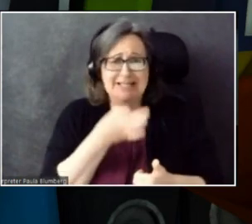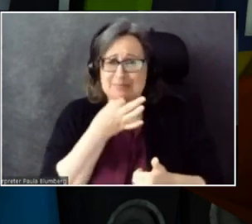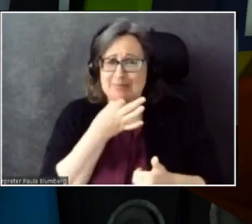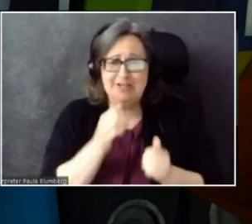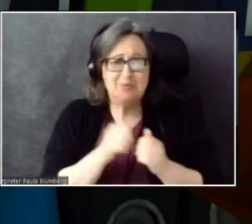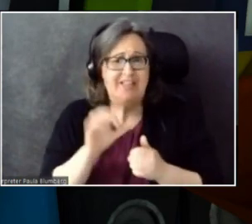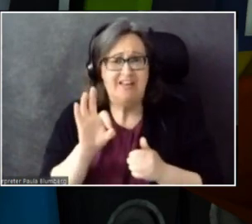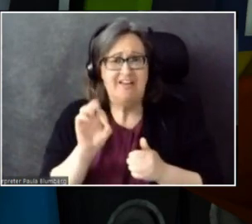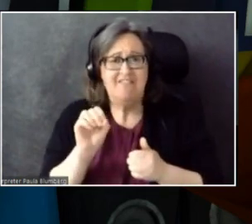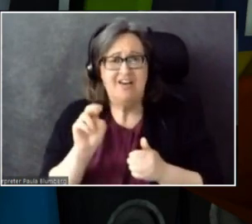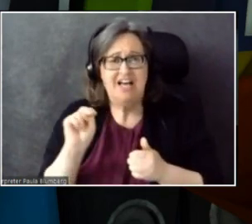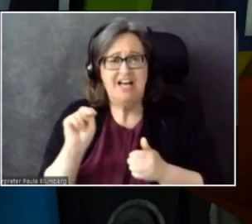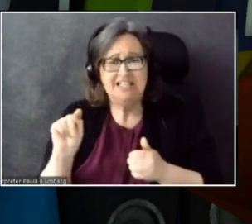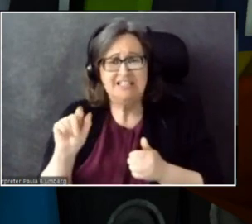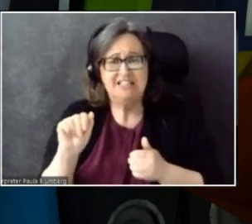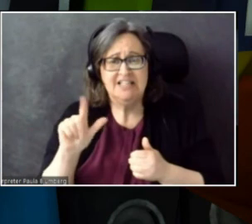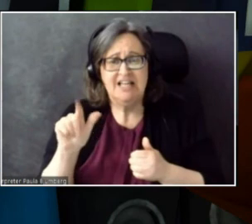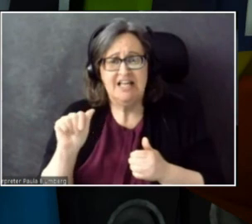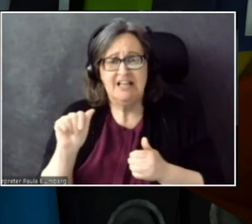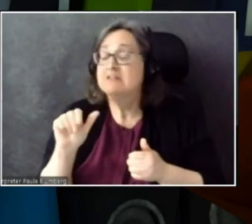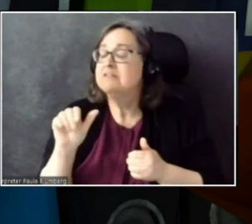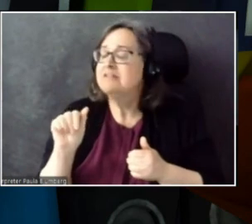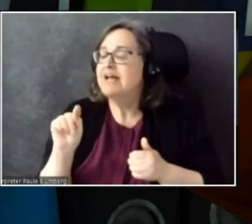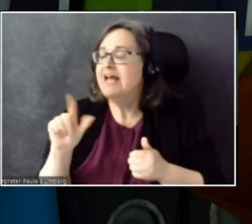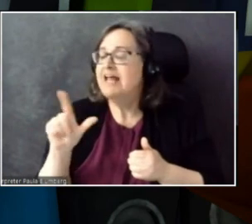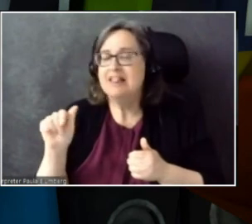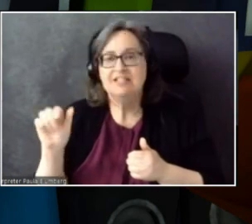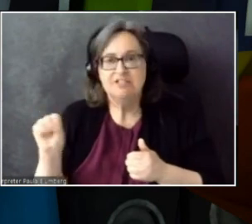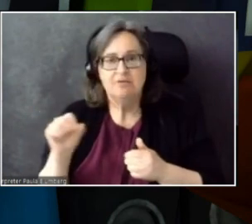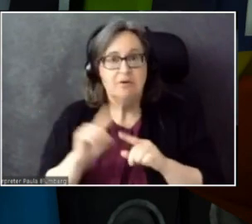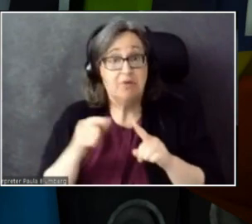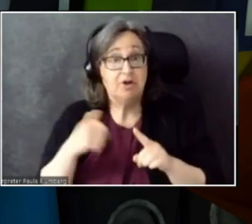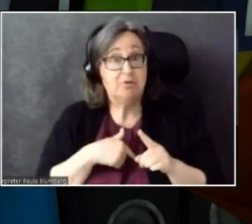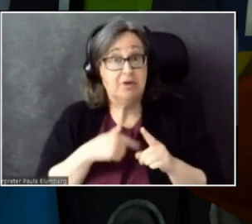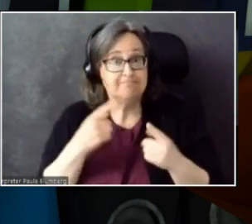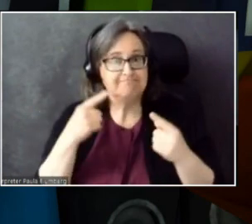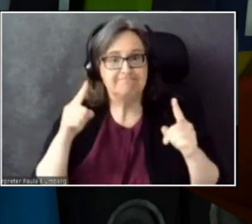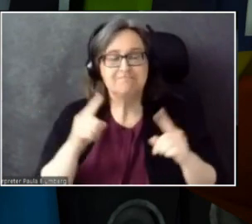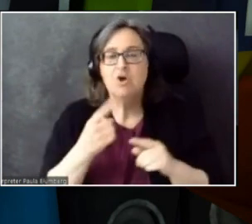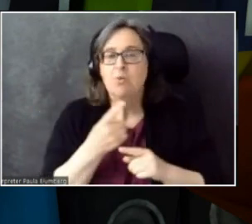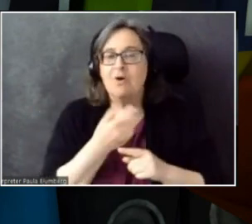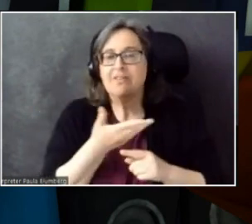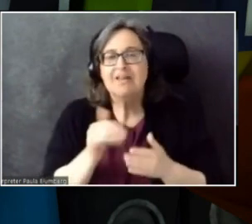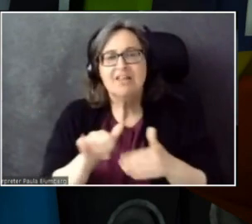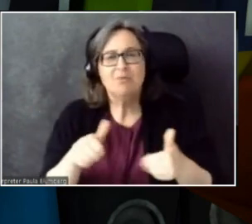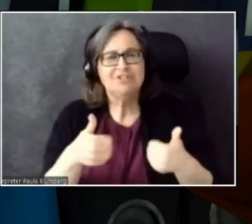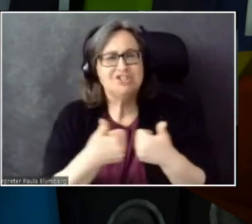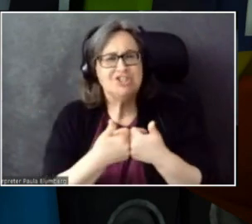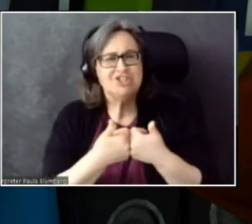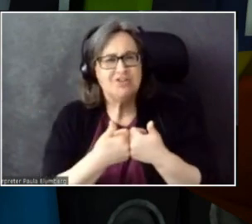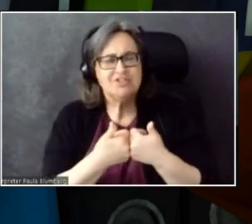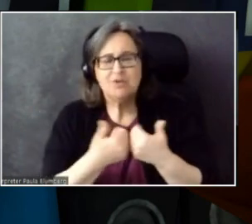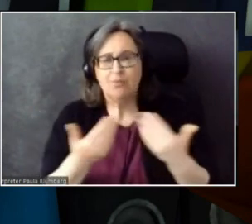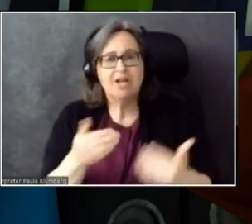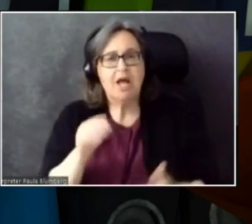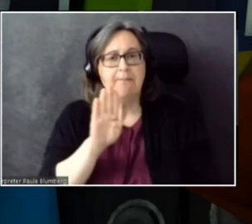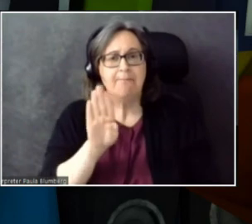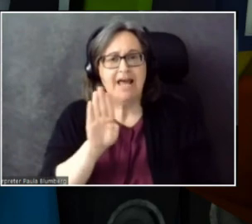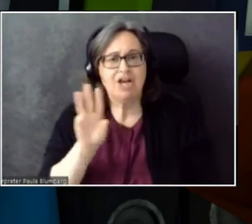But we pulled it off. The other thing that was challenging, strangely, was bandwidth.